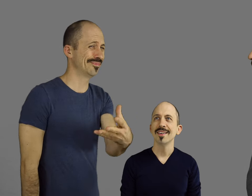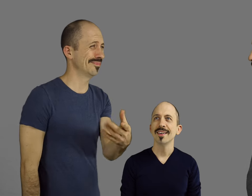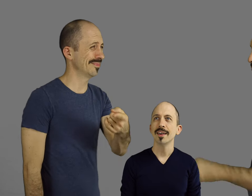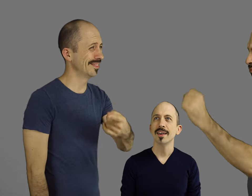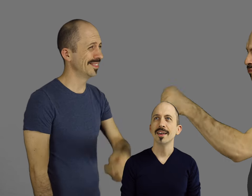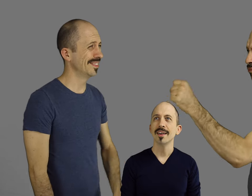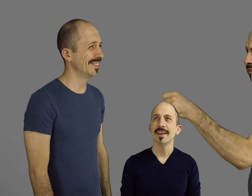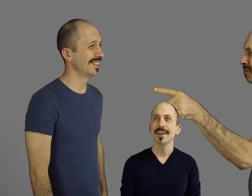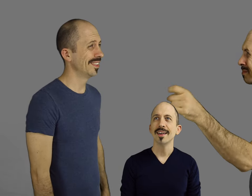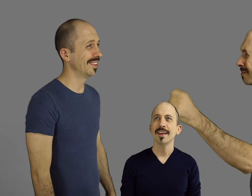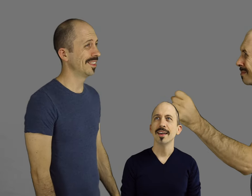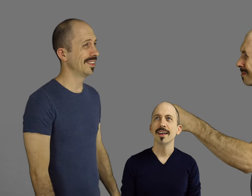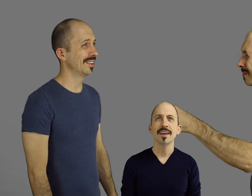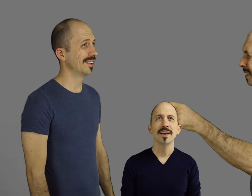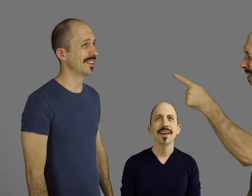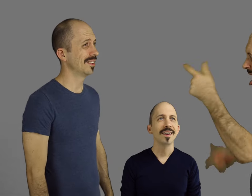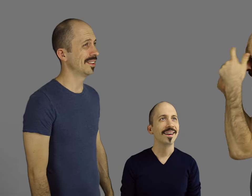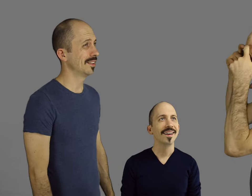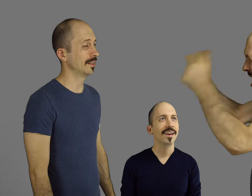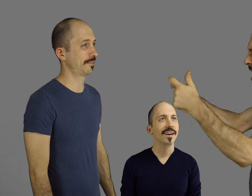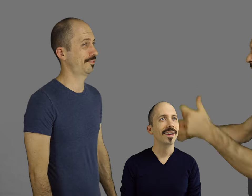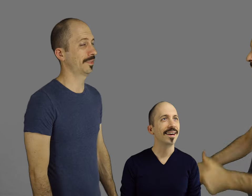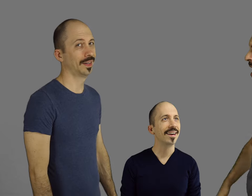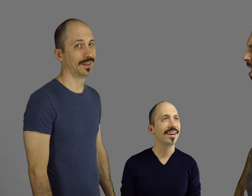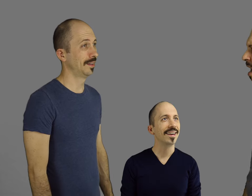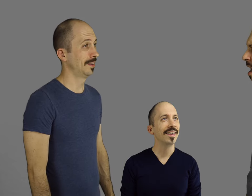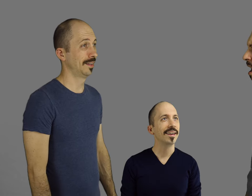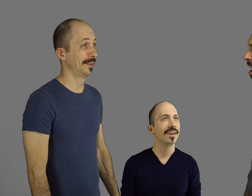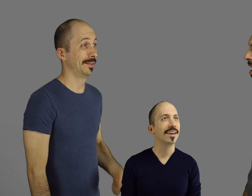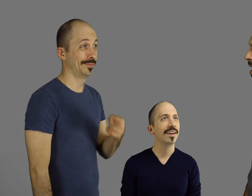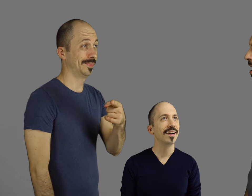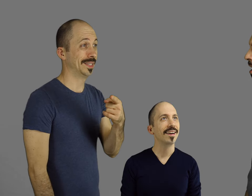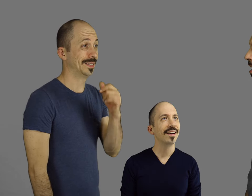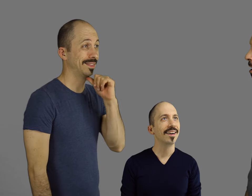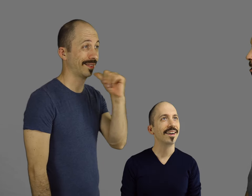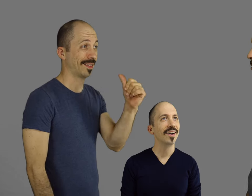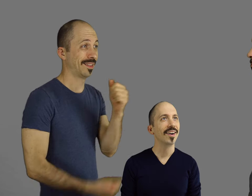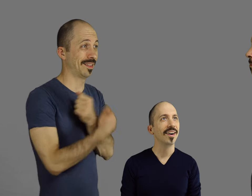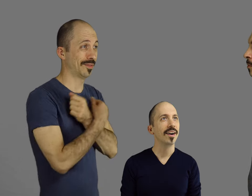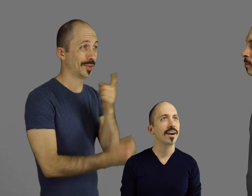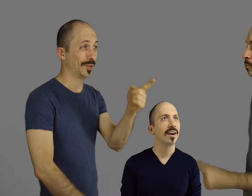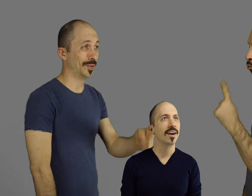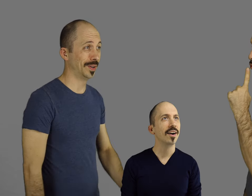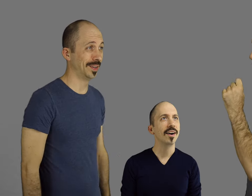Yes! She - yes...! You arrogant prick! She doesn't love you.